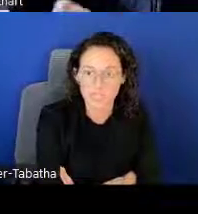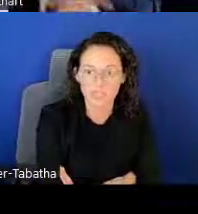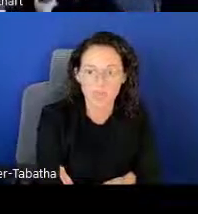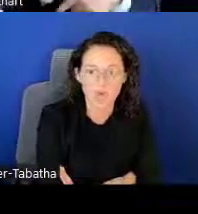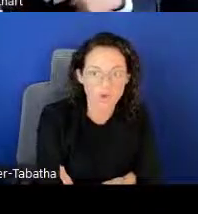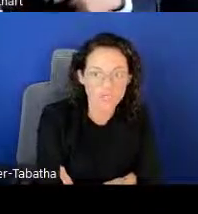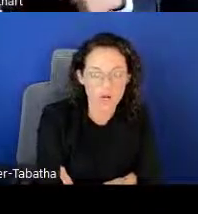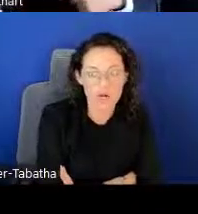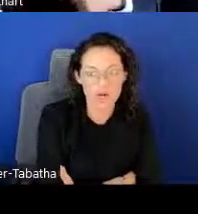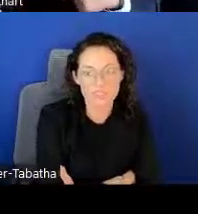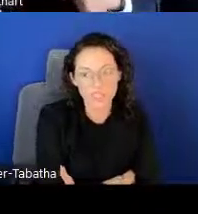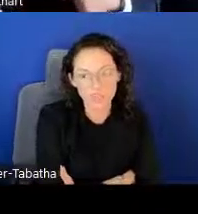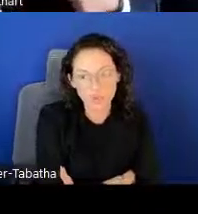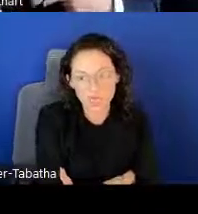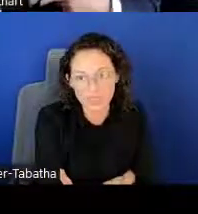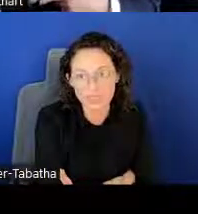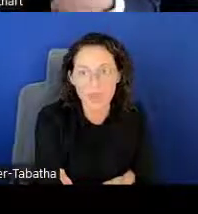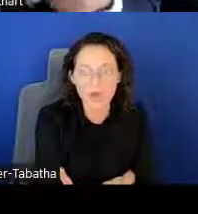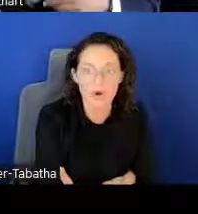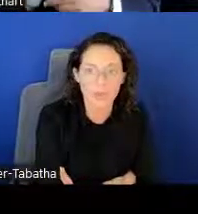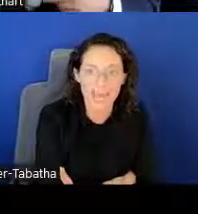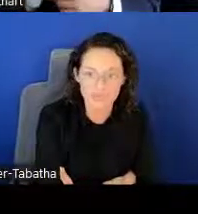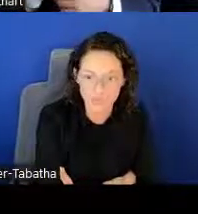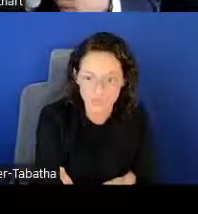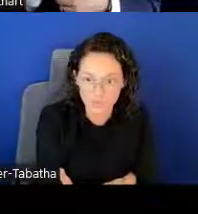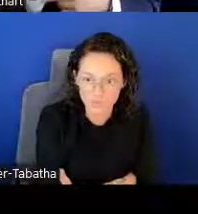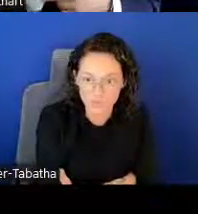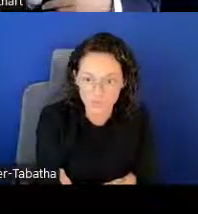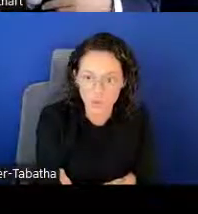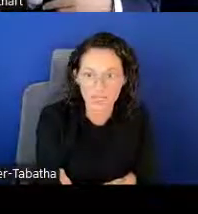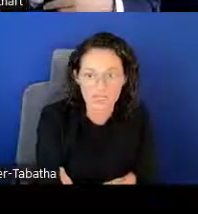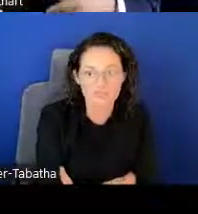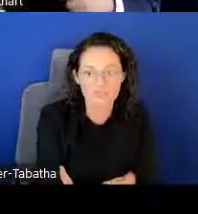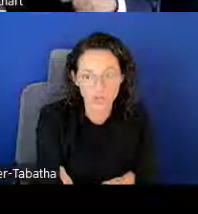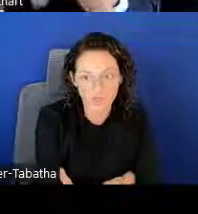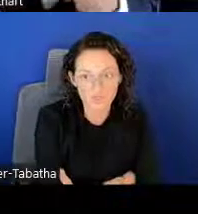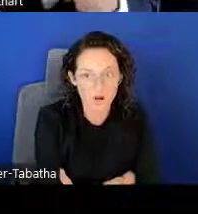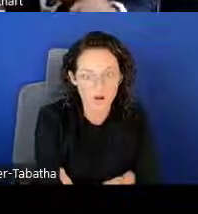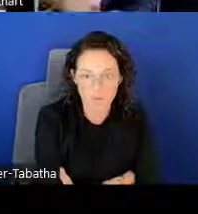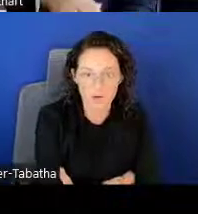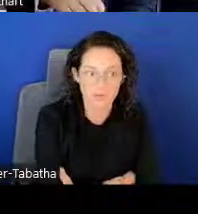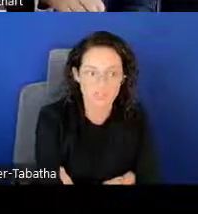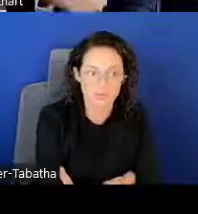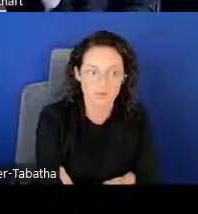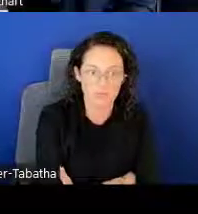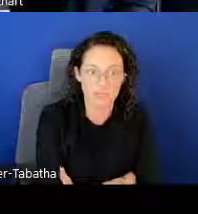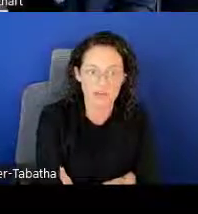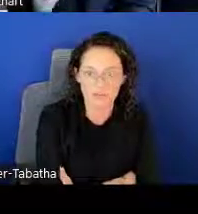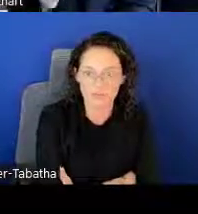Any loans that are delinquent or past due or in default are not going to be able to be covered.